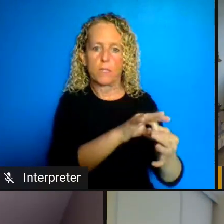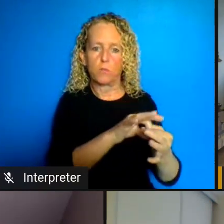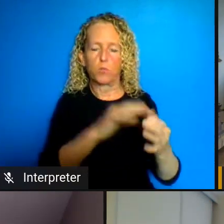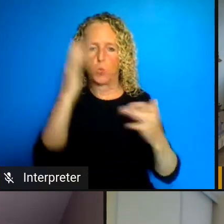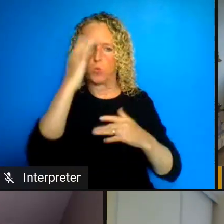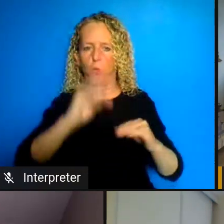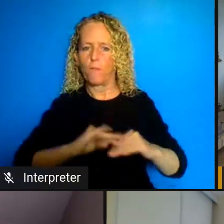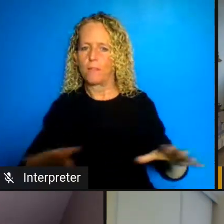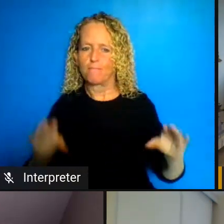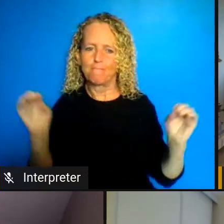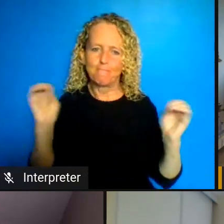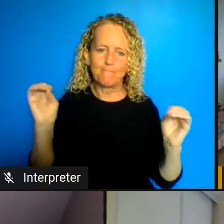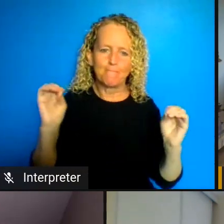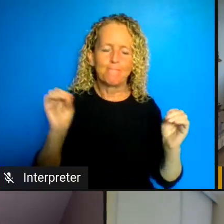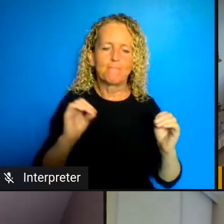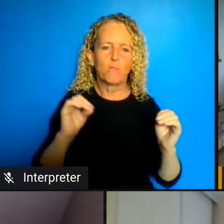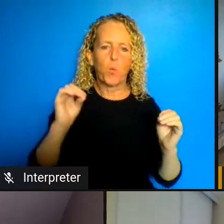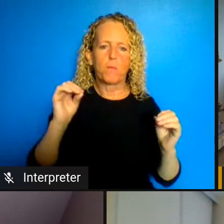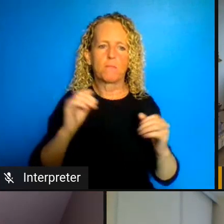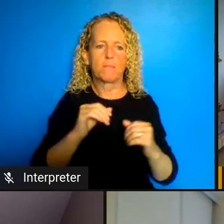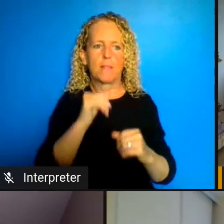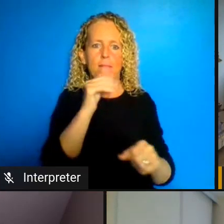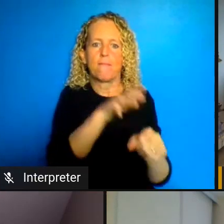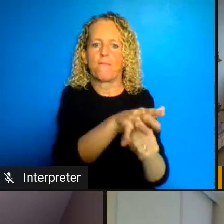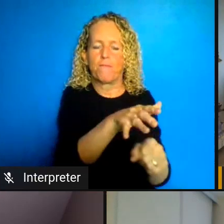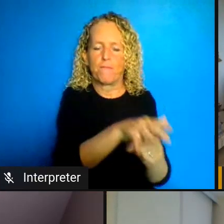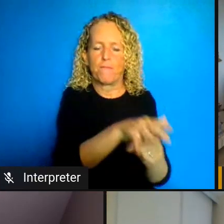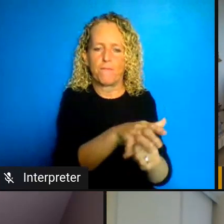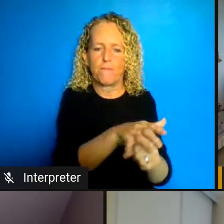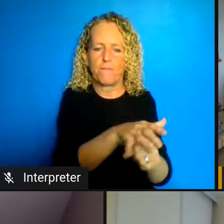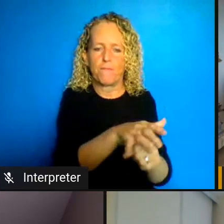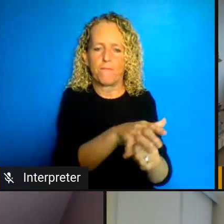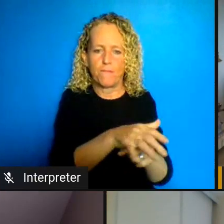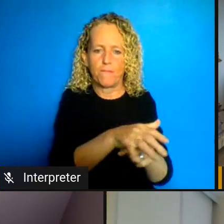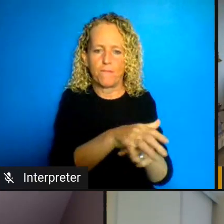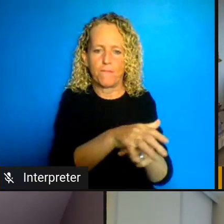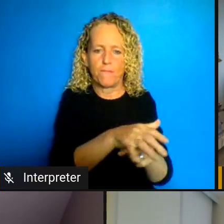gathering this information finding the gaps in their responses and addressing